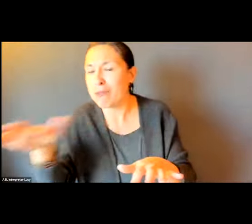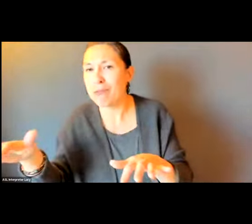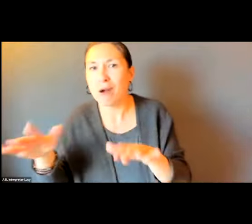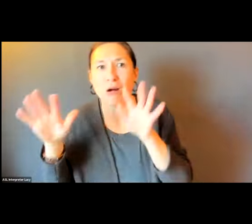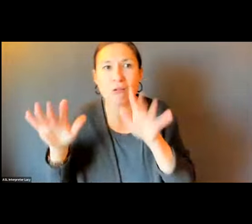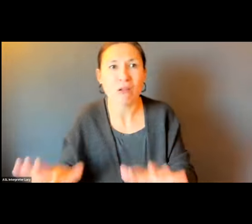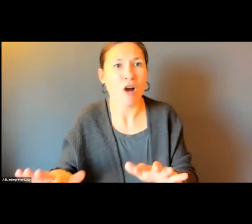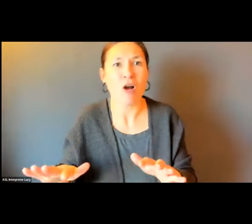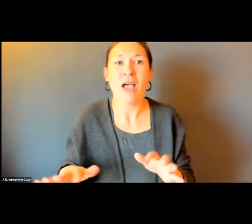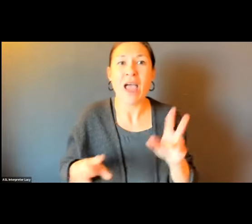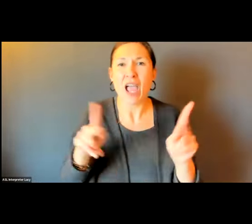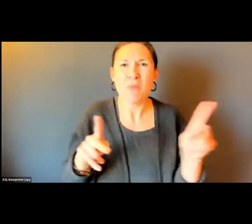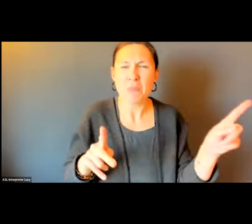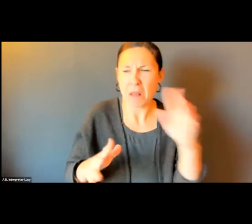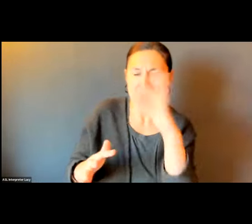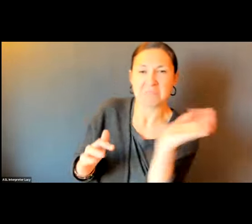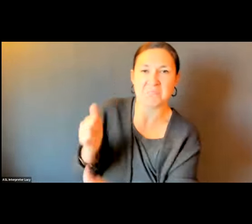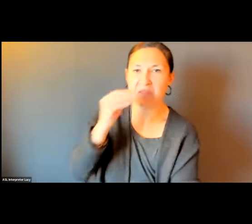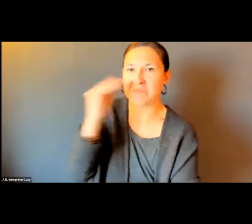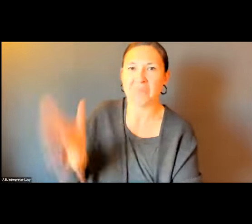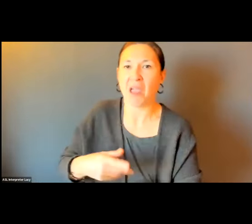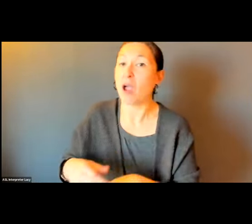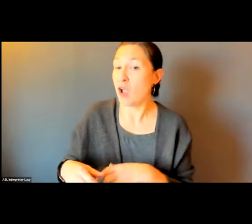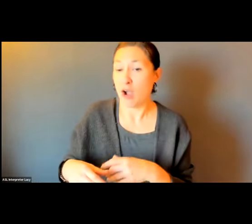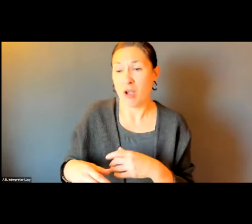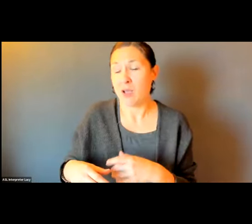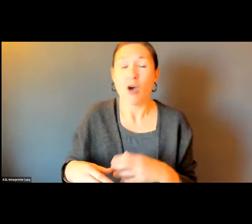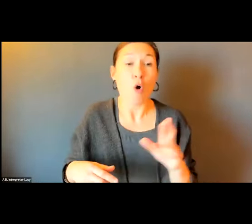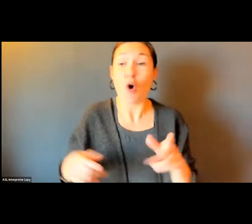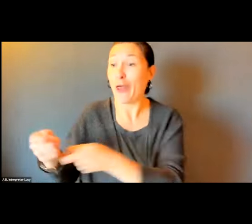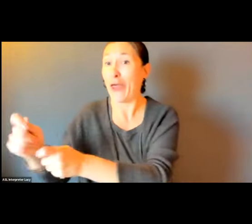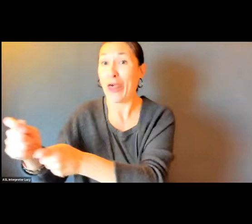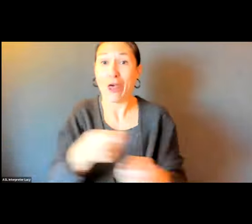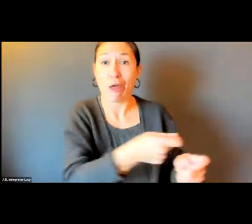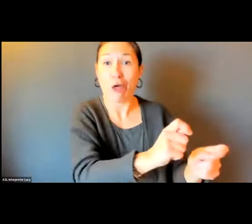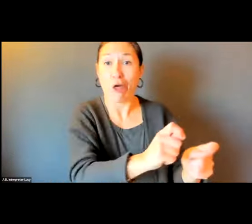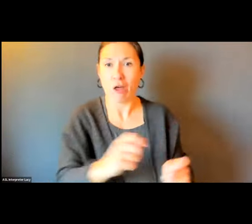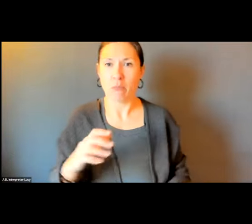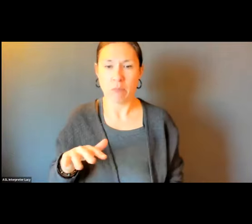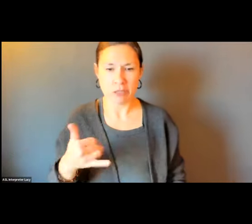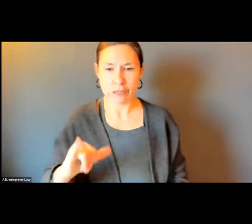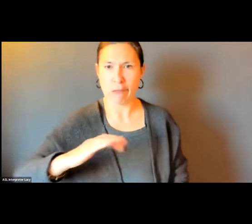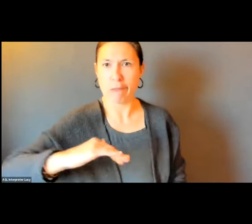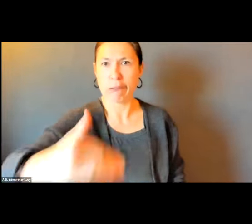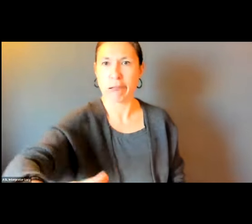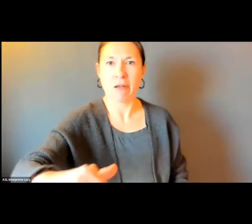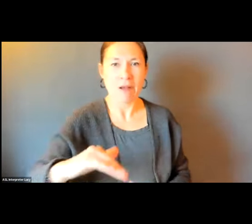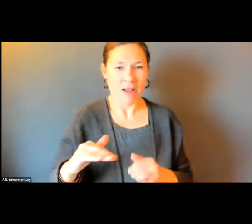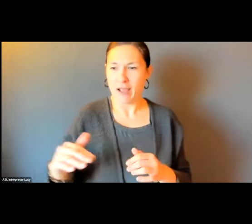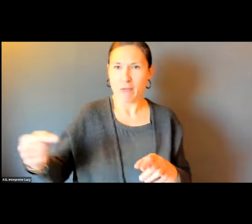TO WATCH -- TRY TO ACCESS HER STOP. IT WAS ALMOST AS IF PEOPLE WERE -- SHE SAID, THEY WERE BEING CRUEL TO HER.